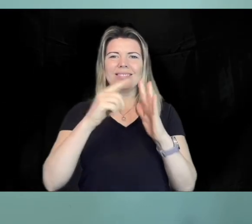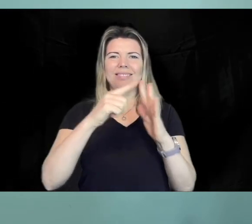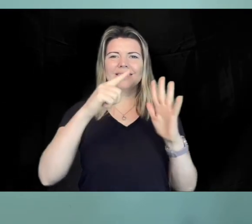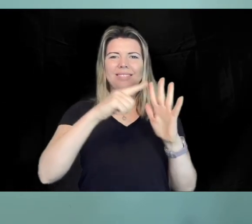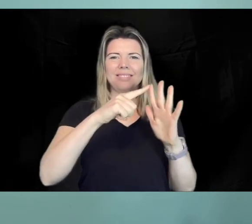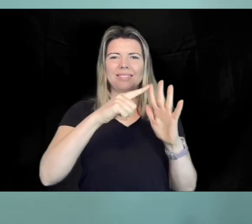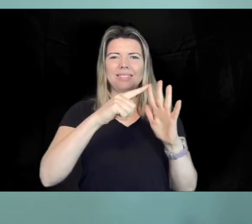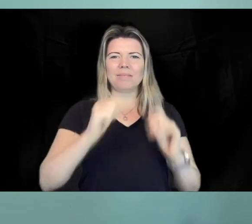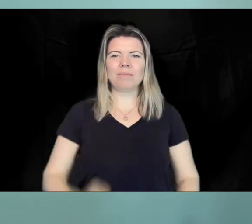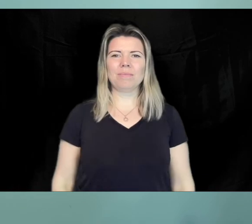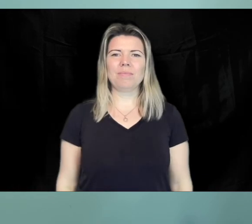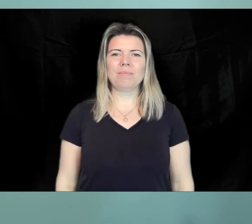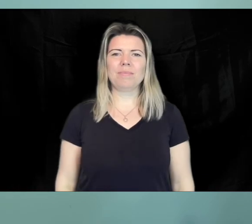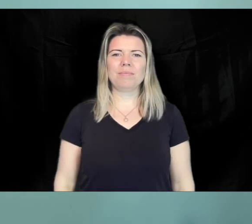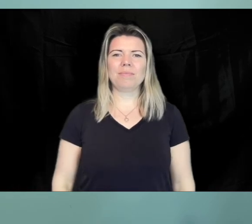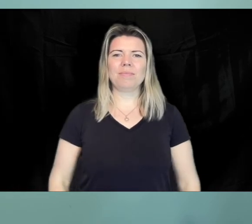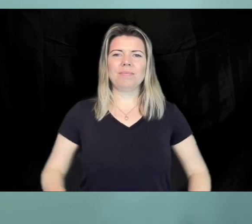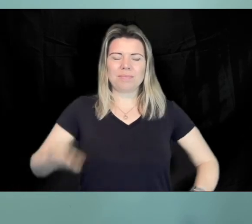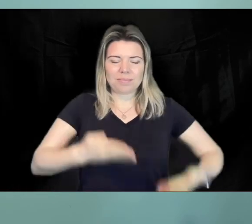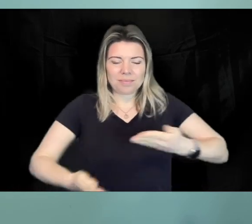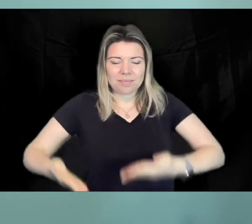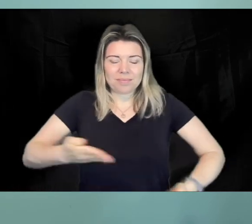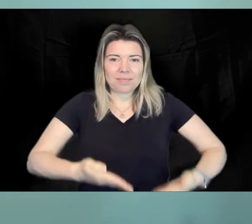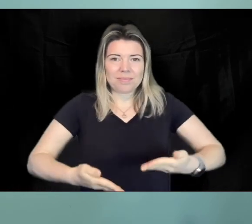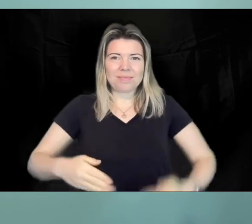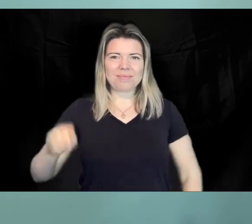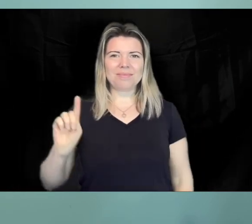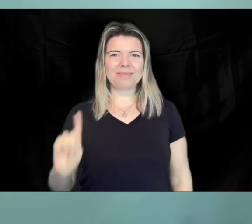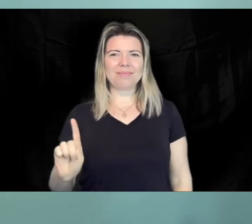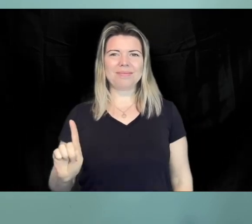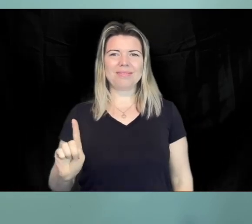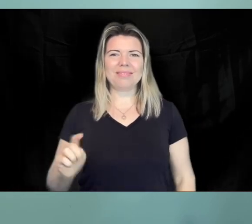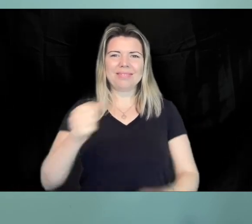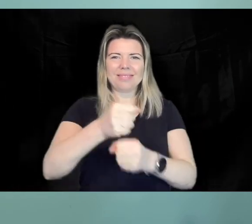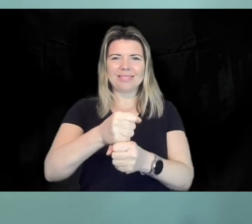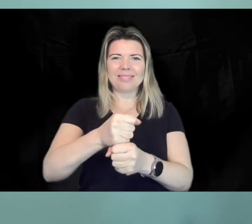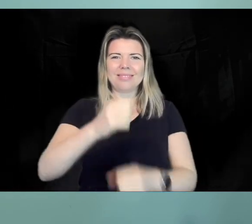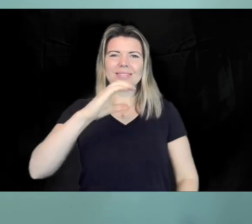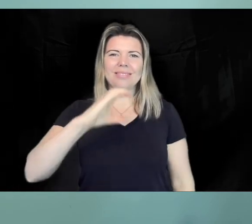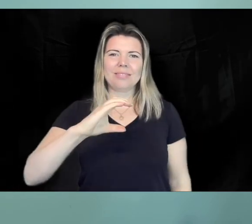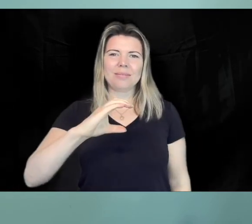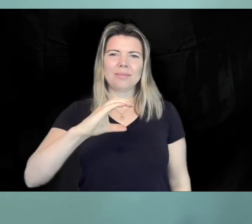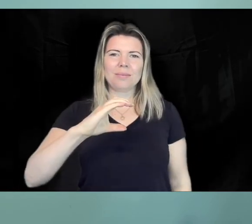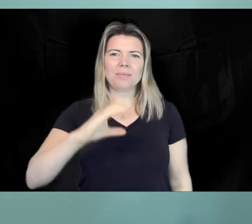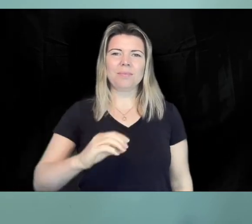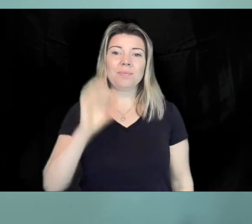MOBIE, a charity founded by the renowned TV architect George Clarke. We invited young